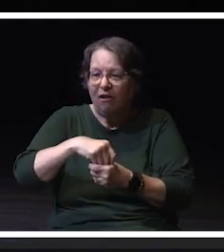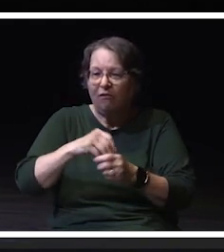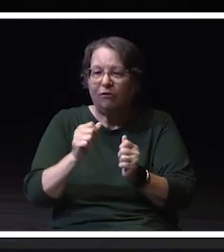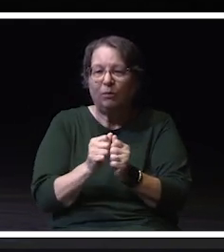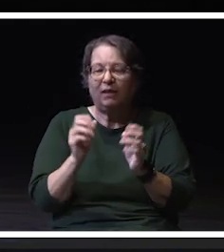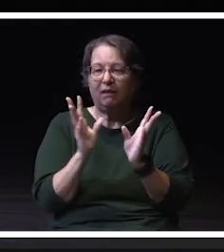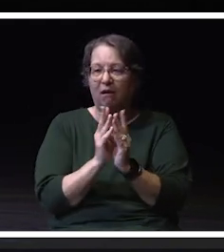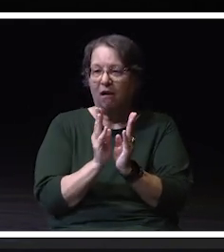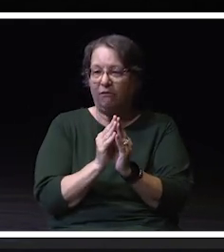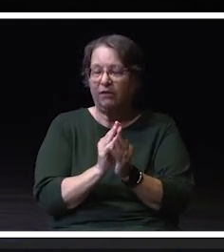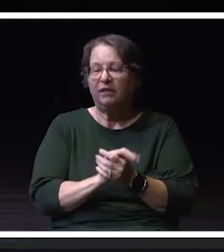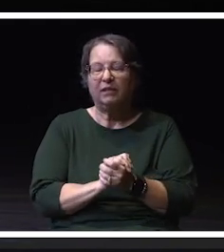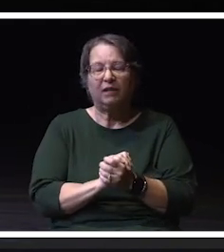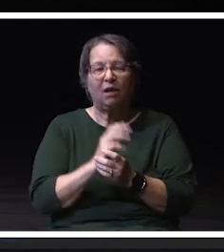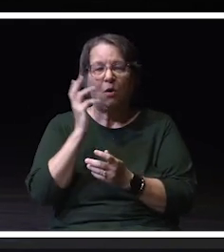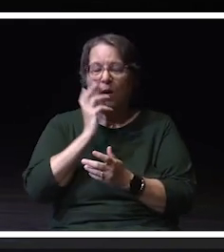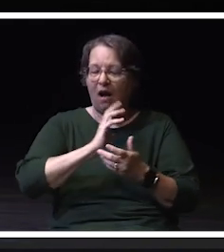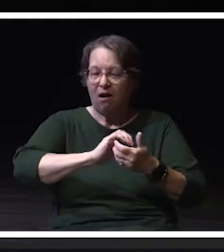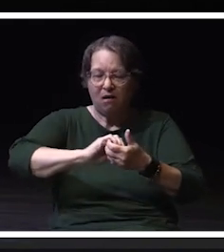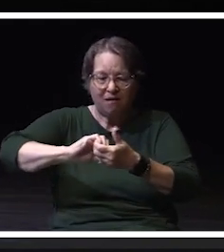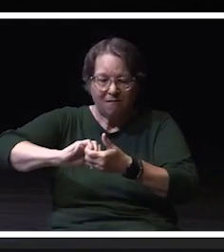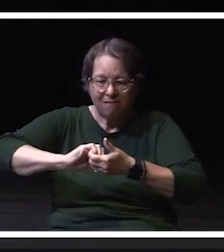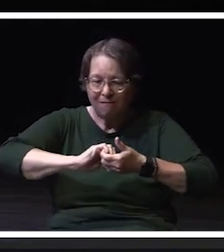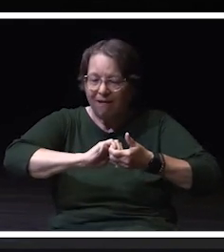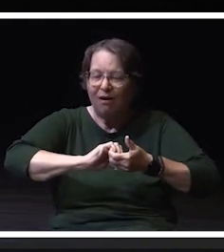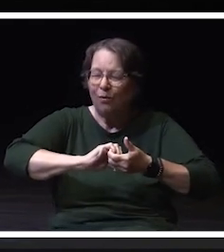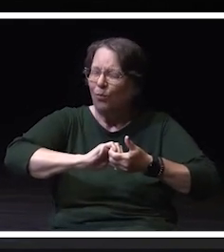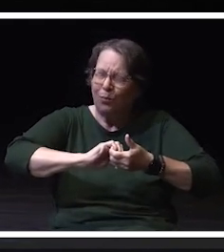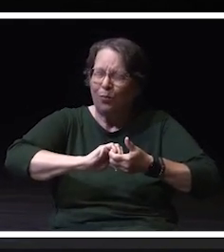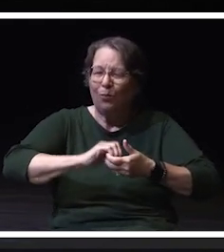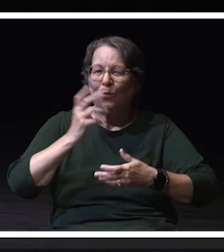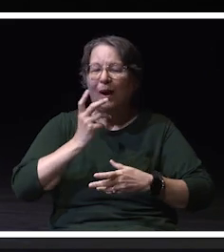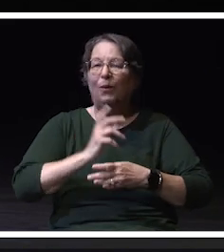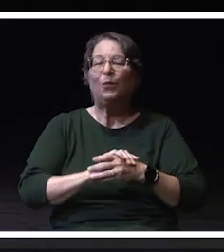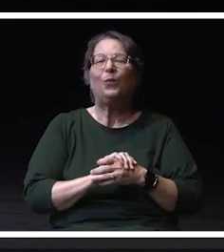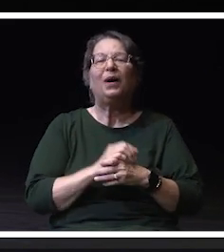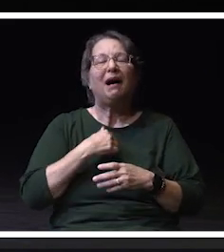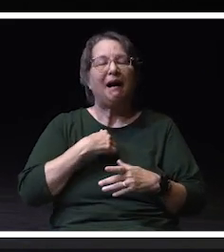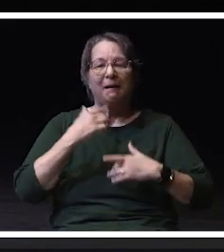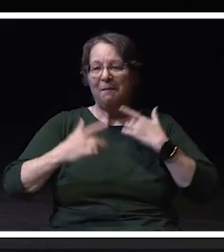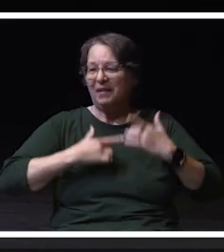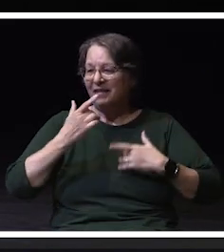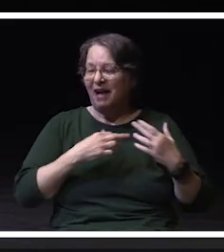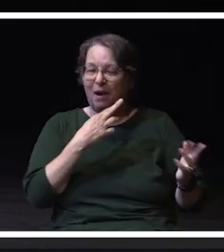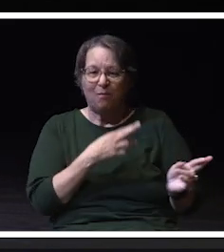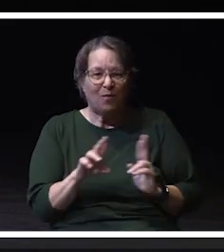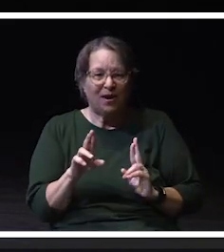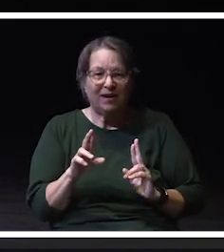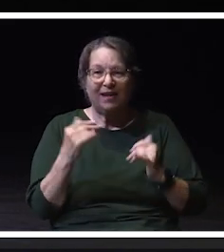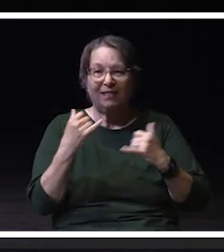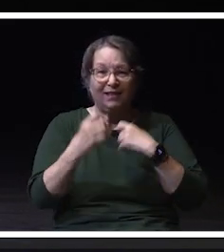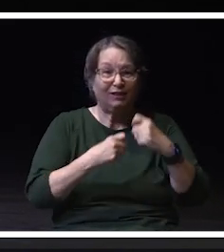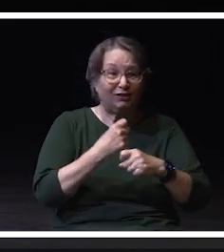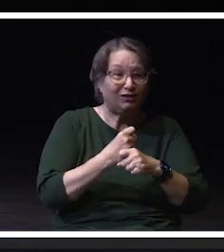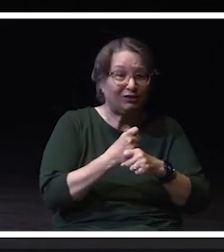What a collaboration and I am excited and ready because this year a success conference is scheduled